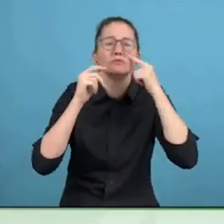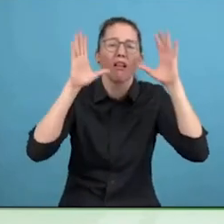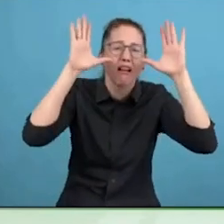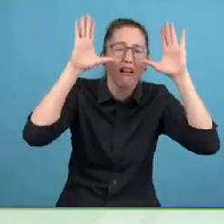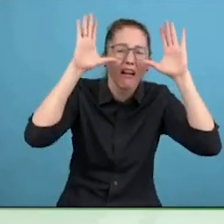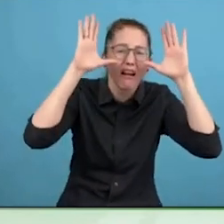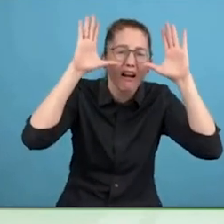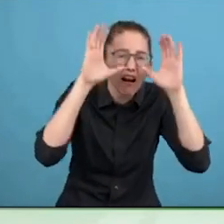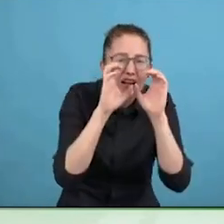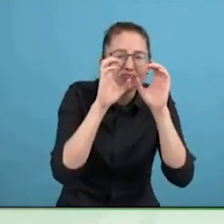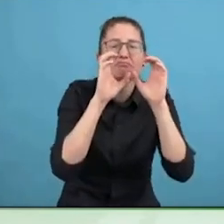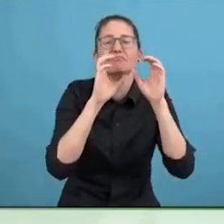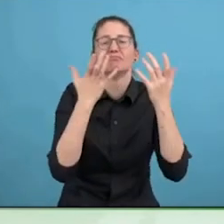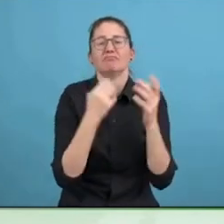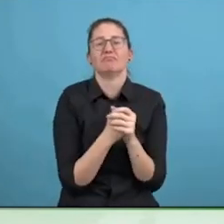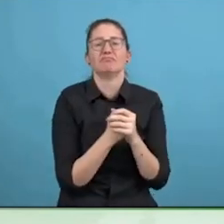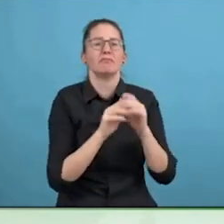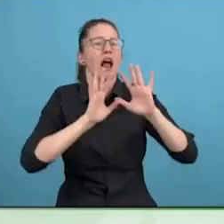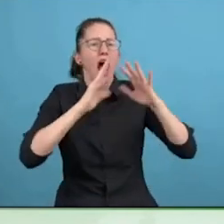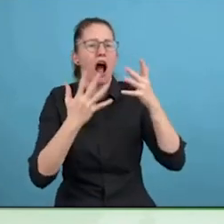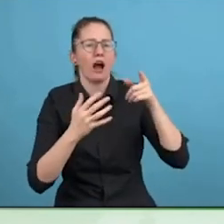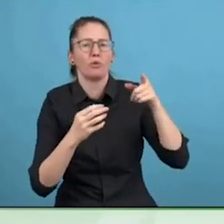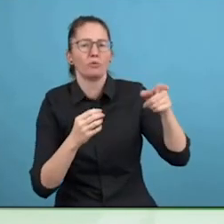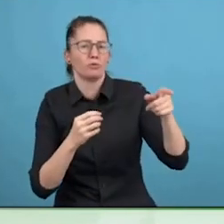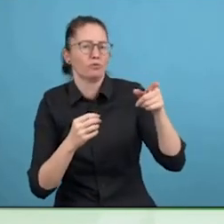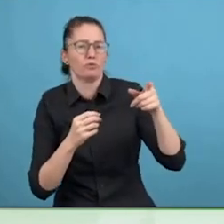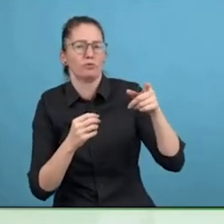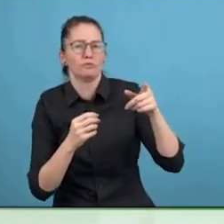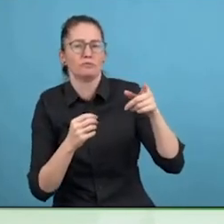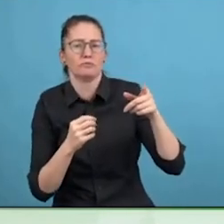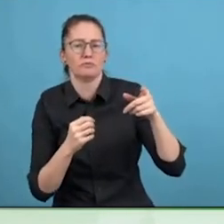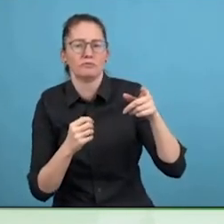So that is what I mean physically, when you look at evolving, and this